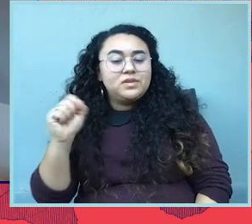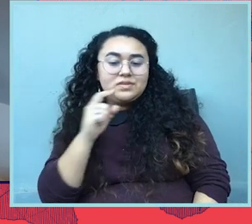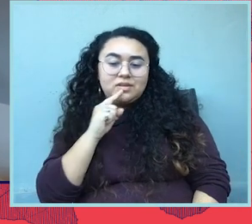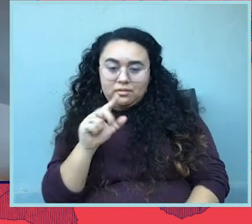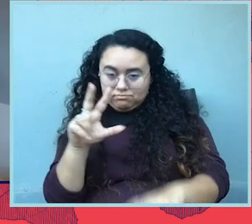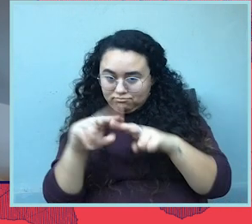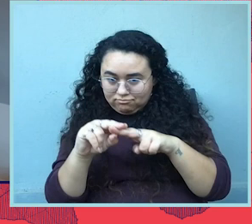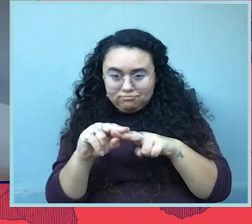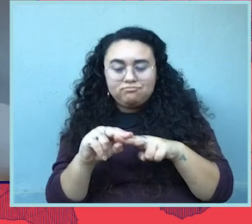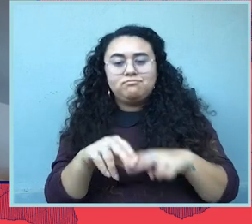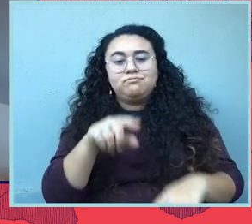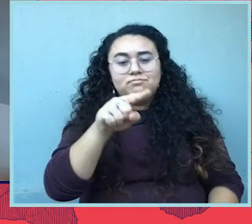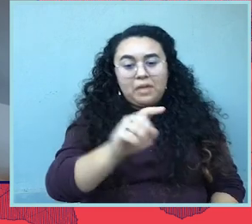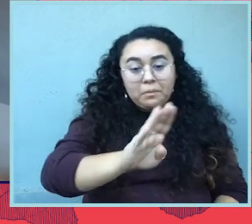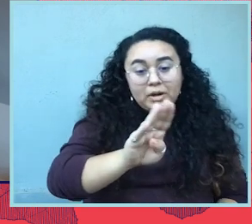So I want to echo everything.